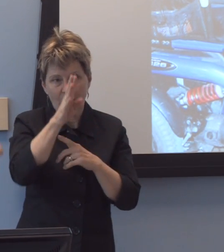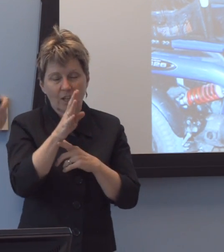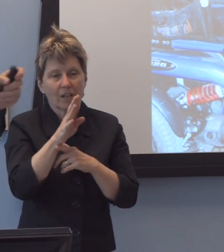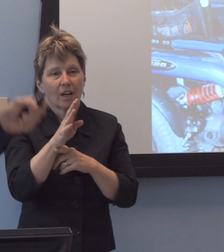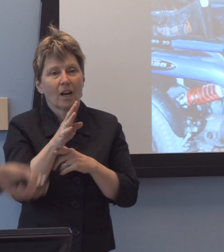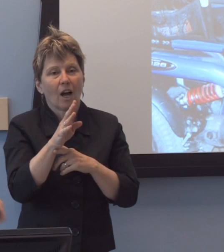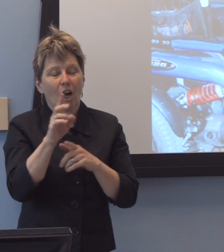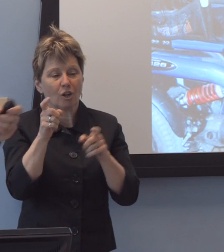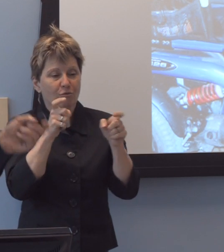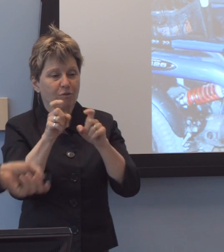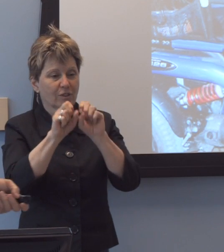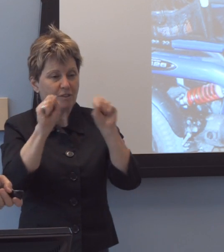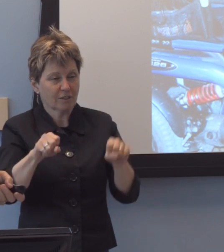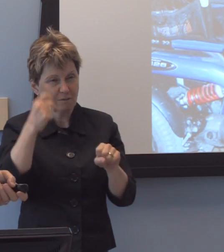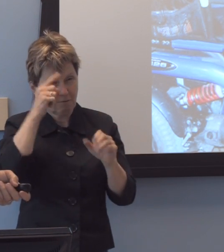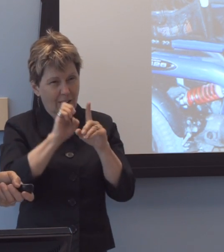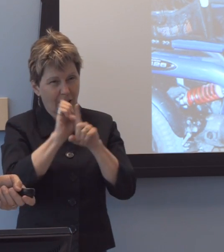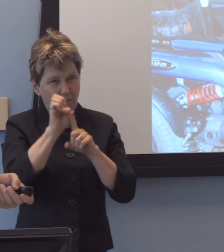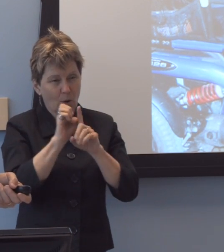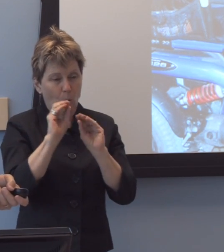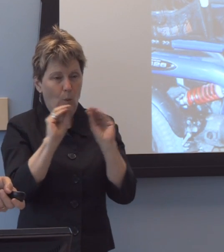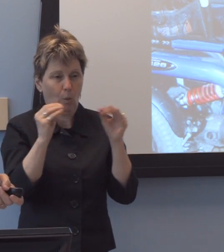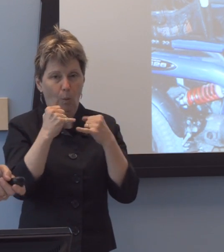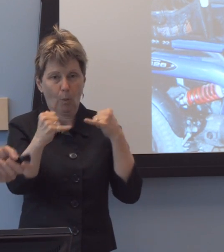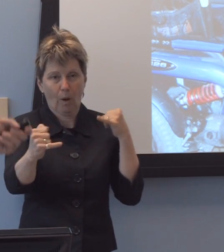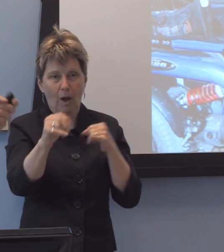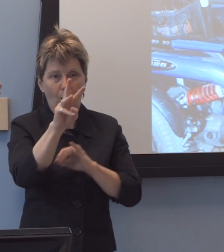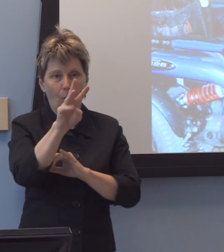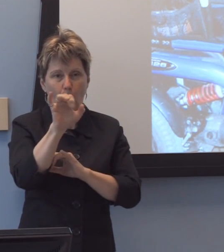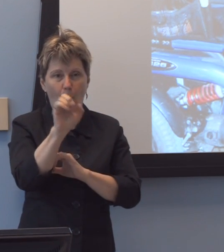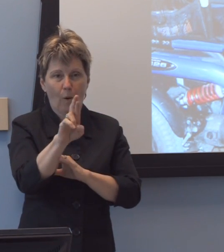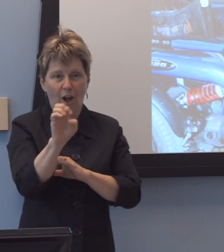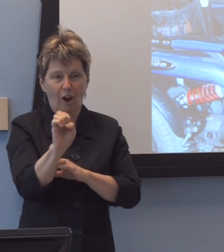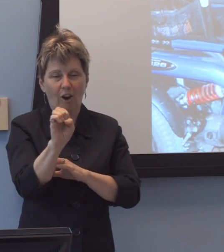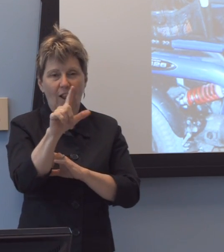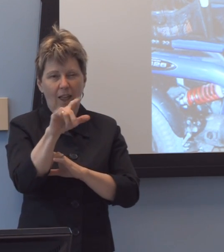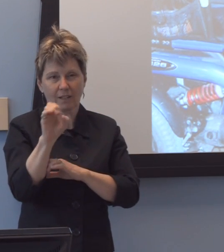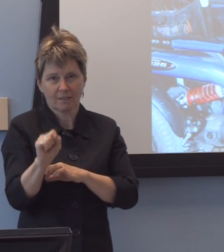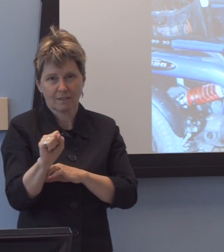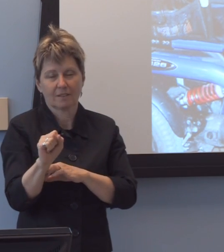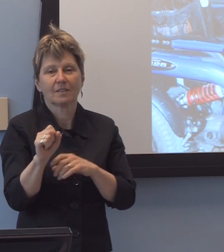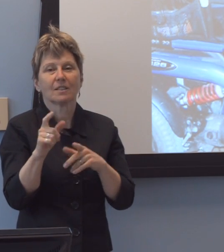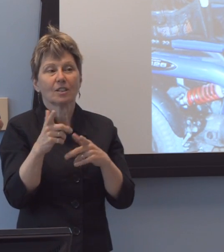that we're gradually, uh, installing across campus with a, uh, transmitter